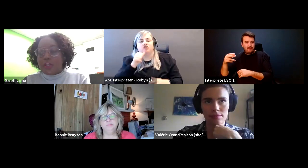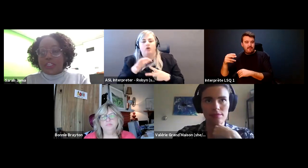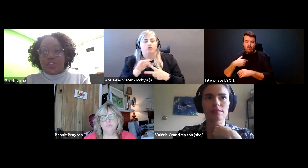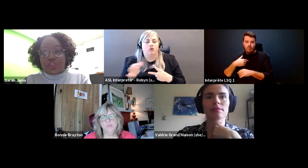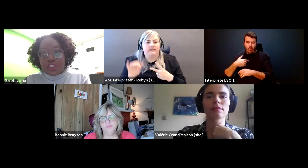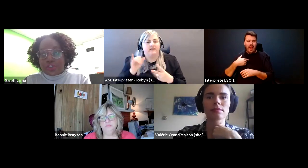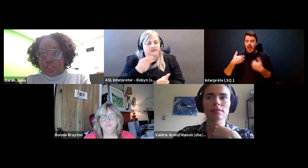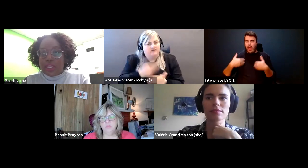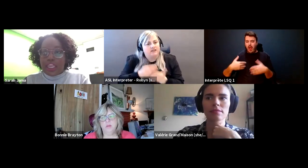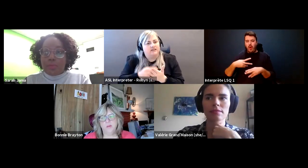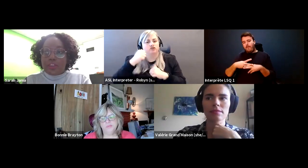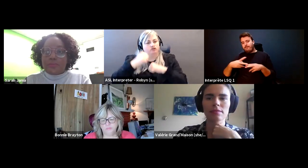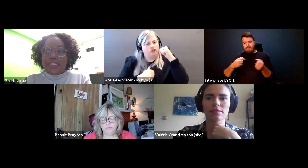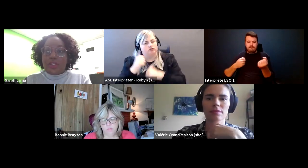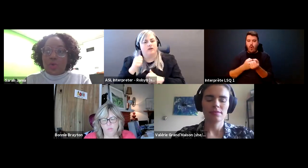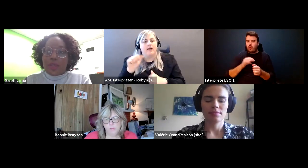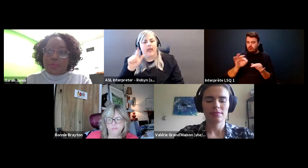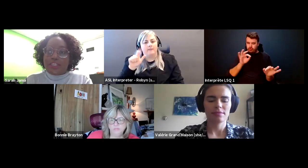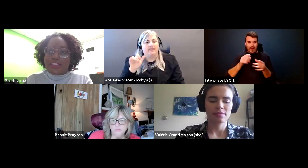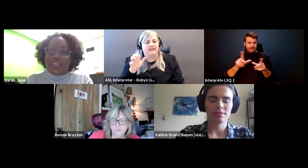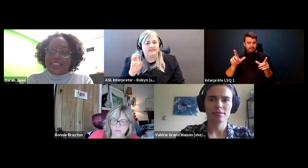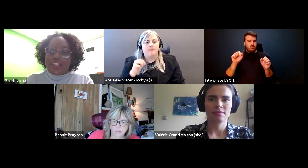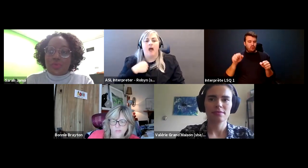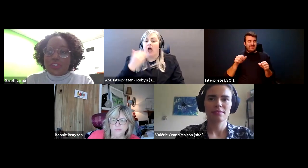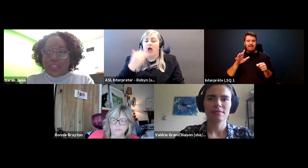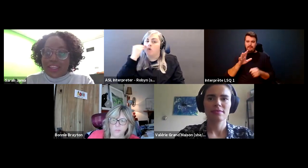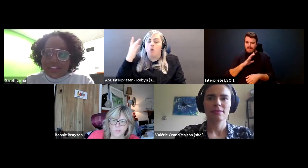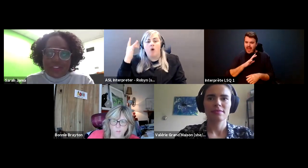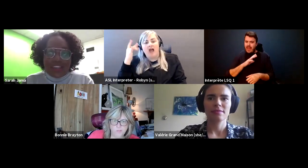Sarah Jama: Funded structural liberalism and I know that, because that too, as my life.